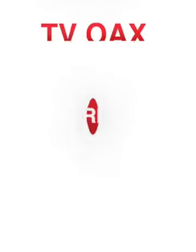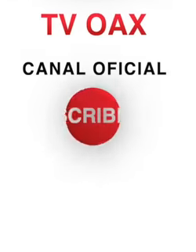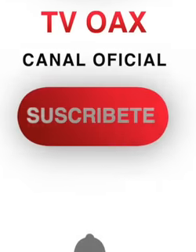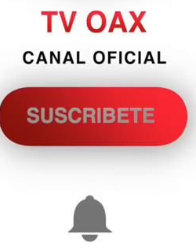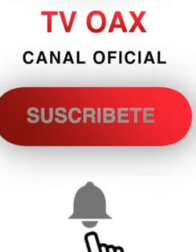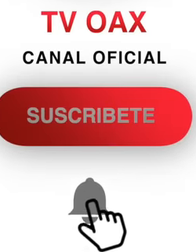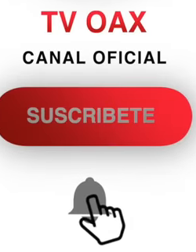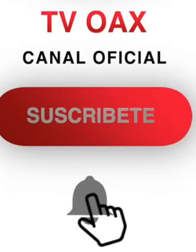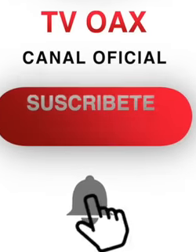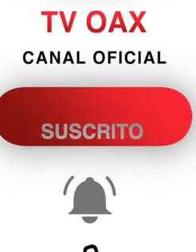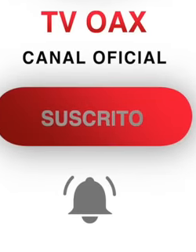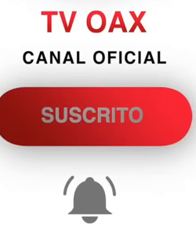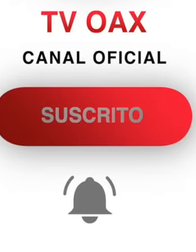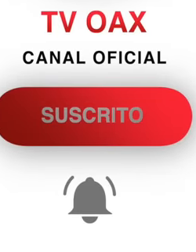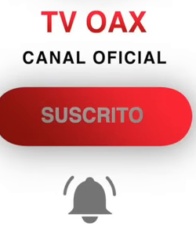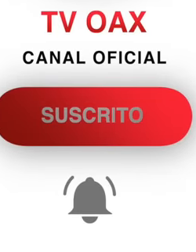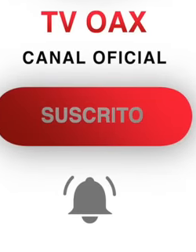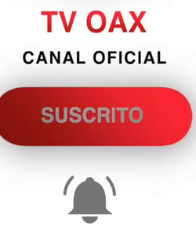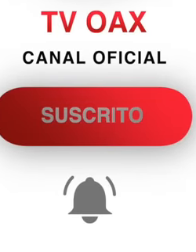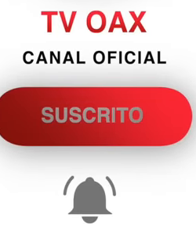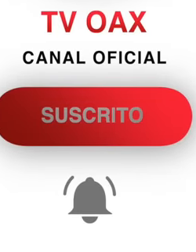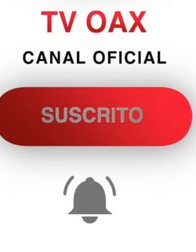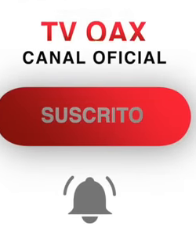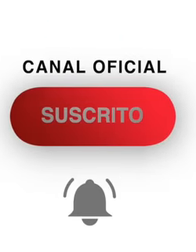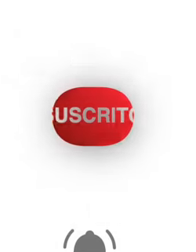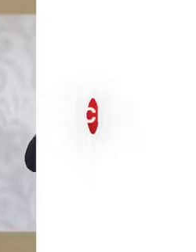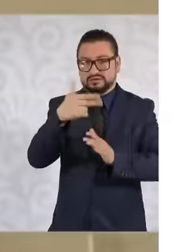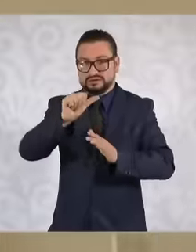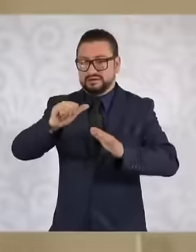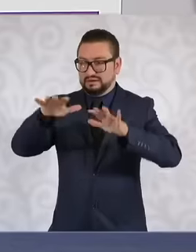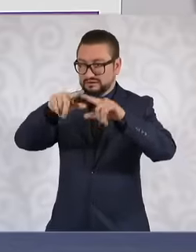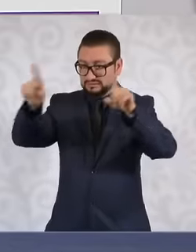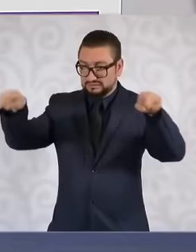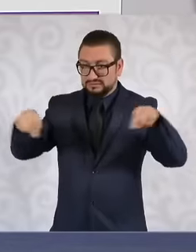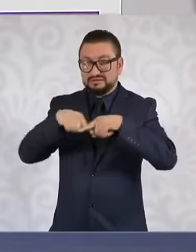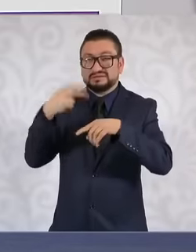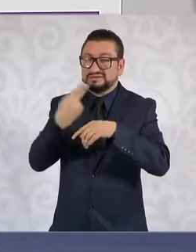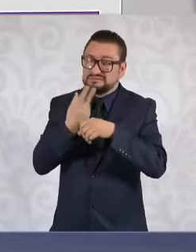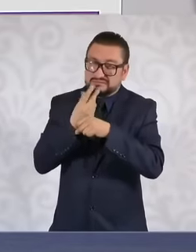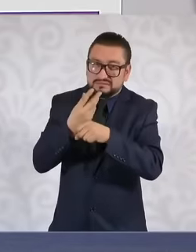to restore these 2000 hectares that were damaged because apart from the permit that